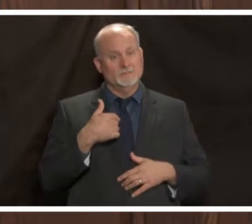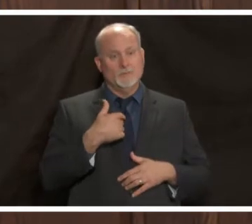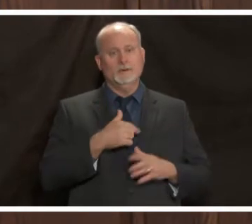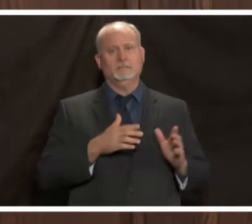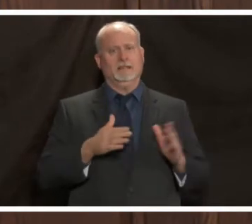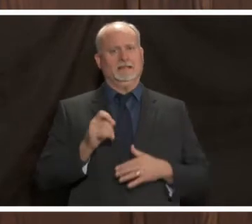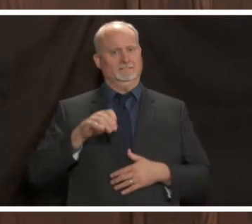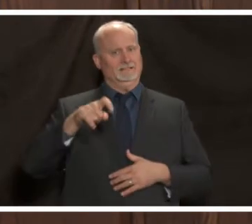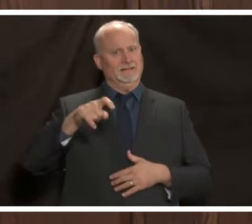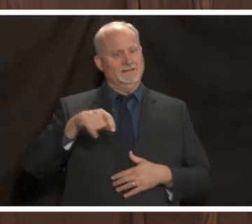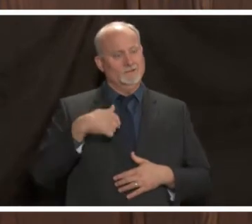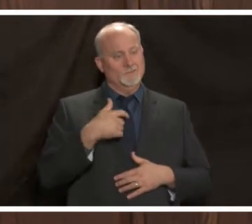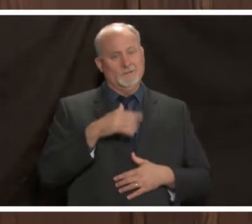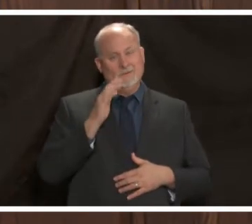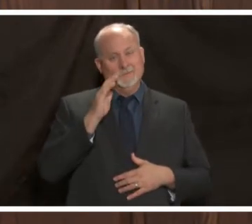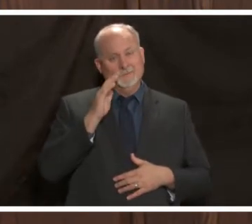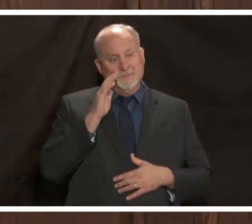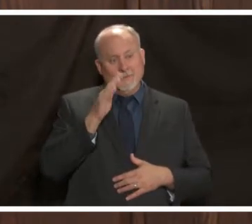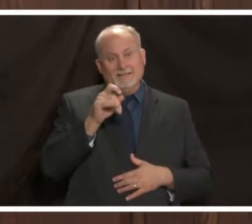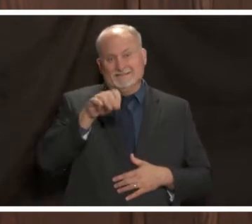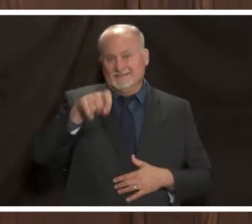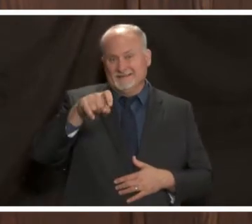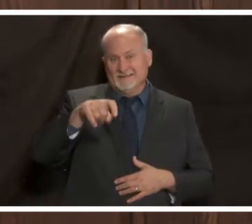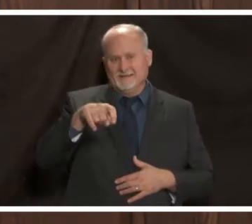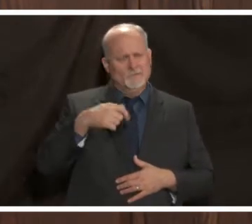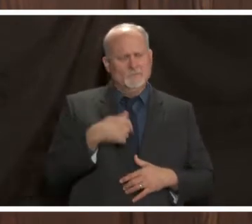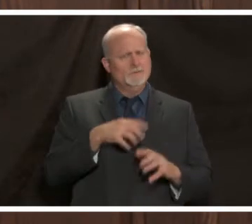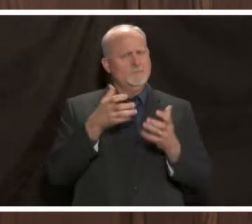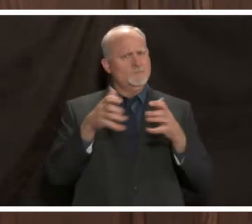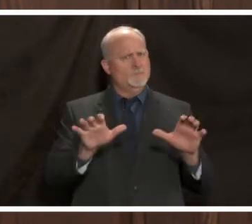have been talking about and it's something that we don't want to do but if we continue down the path